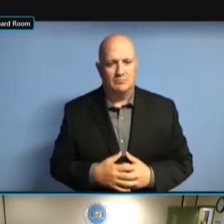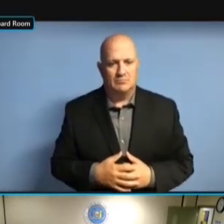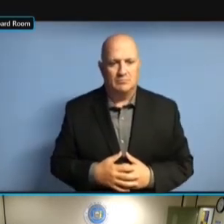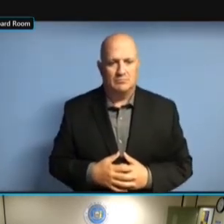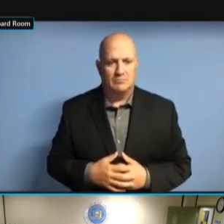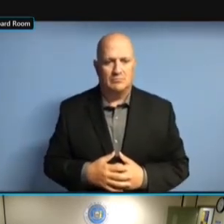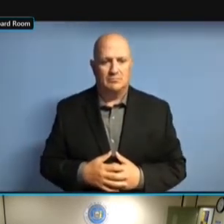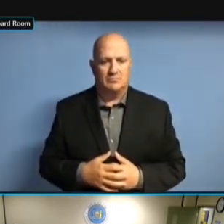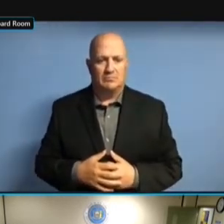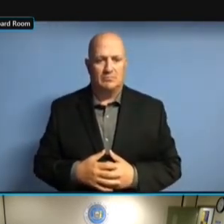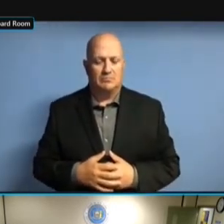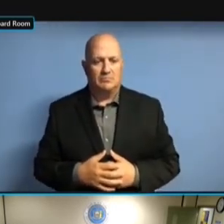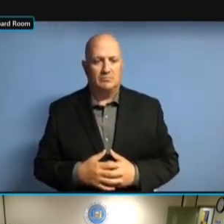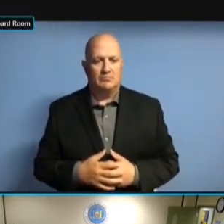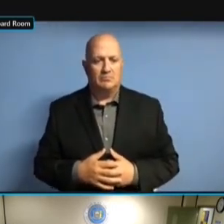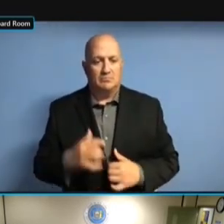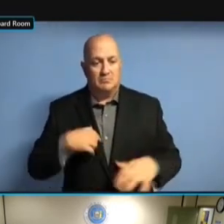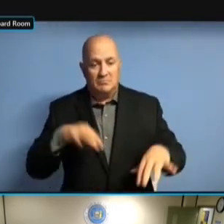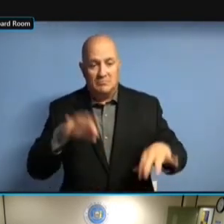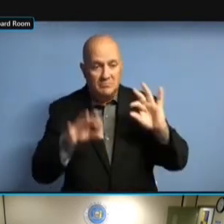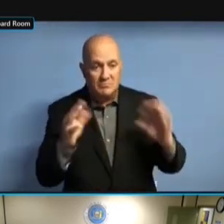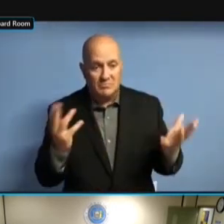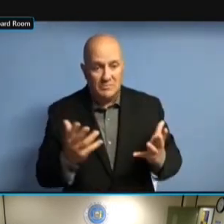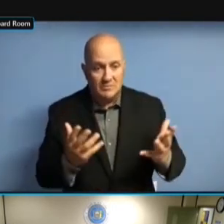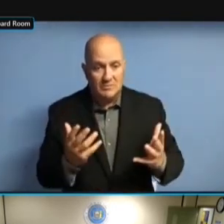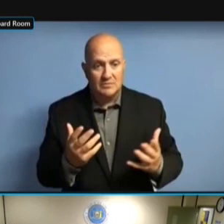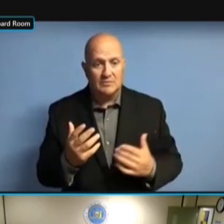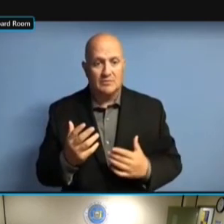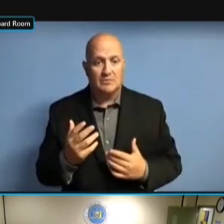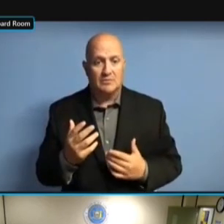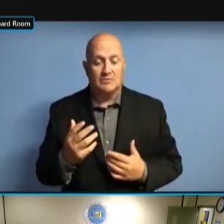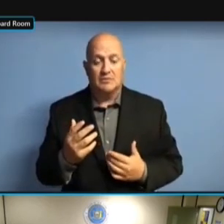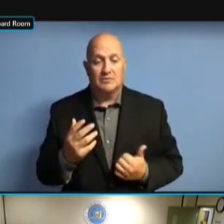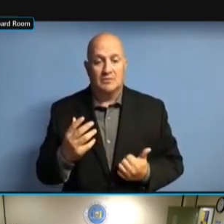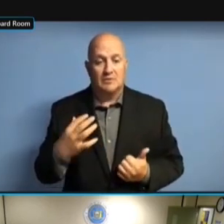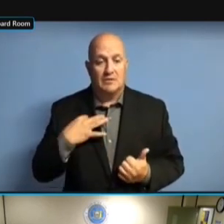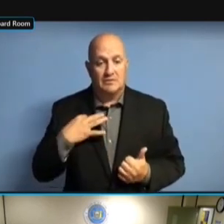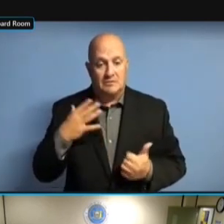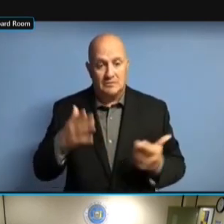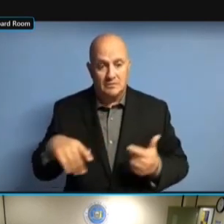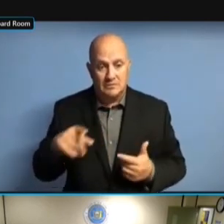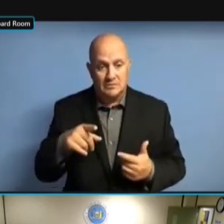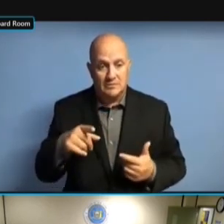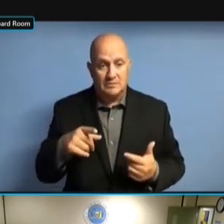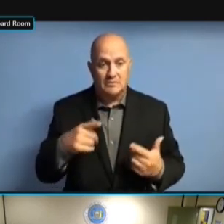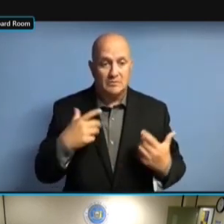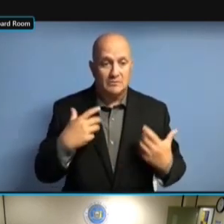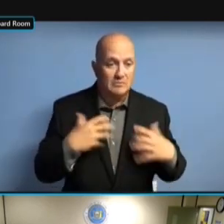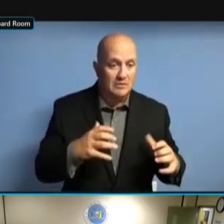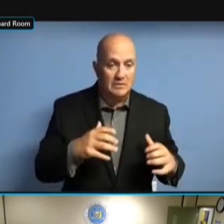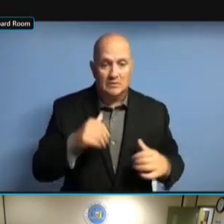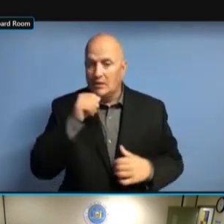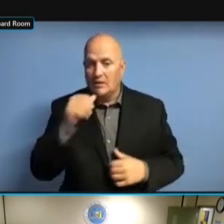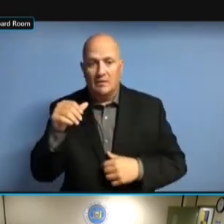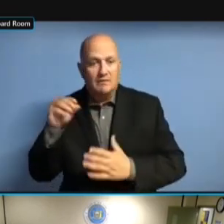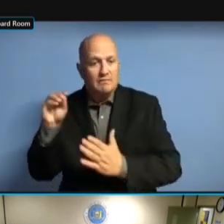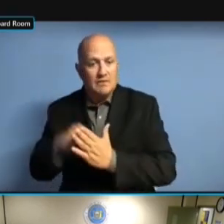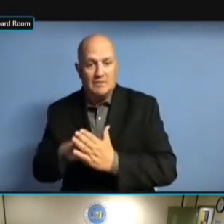ONE OF THE THINGS WE FOUND OUT IS CANDIDATES WHO DIDN'T ONE OF THE THINGS WE FOUND OUT IS CANDIDATES WHO DIDN'T HAVE ONE OF THE THINGS WE FOUND OUT IS CANDIDATES WHO DIDN'T HAVE OR IS CANDIDATES WHO DIDN'T HAVE OR IS CANDIDATES WHO DIDN'T HAVE OR DIDN'T IS CANDIDATES WHO DIDN'T HAVE OR DIDN'T FILE IS CANDIDATES WHO DIDN'T HAVE OR DIDN'T FILE A IS CANDIDATES WHO DIDN'T HAVE OR DIDN'T FILE A CFO IS CANDIDATES WHO DIDN'T HAVE OR DIDN'T FILE A CFO 3 IS CANDIDATES WHO DIDN'T HAVE OR DIDN'T FILE A CFO 3 FOR IS CANDIDATES WHO DIDN'T HAVE OR DIDN'T FILE A CFO 3 FOR AN DIDN'T FILE A CFO 3 FOR AN DIDN'T FILE A CFO 3 FOR AN AUTHORIZED DIDN'T FILE A CFO 3 FOR AN AUTHORIZED COMMITTEE DIDN'T FILE A CFO 3 FOR AN AUTHORIZED COMMITTEE OR AUTHORIZED COMMITTEE OR AUTHORIZED COMMITTEE OR CANDIDATES AUTHORIZED COMMITTEE OR CANDIDATES WHO